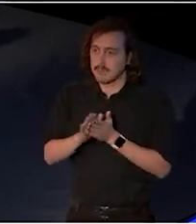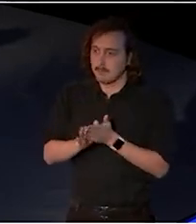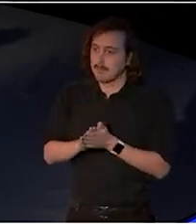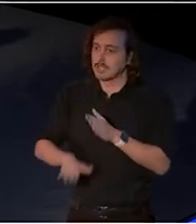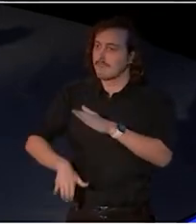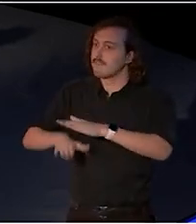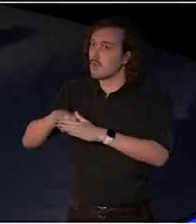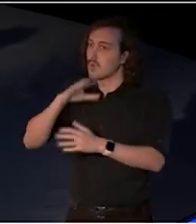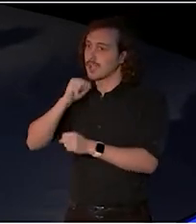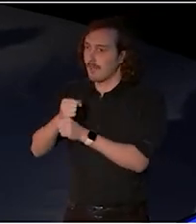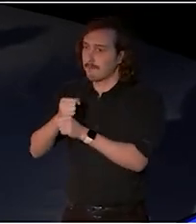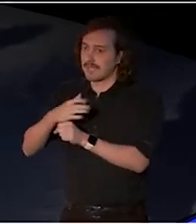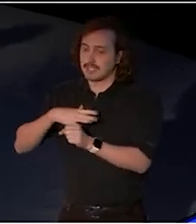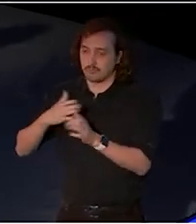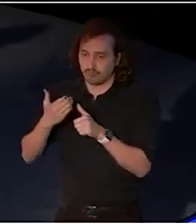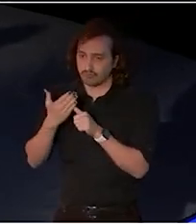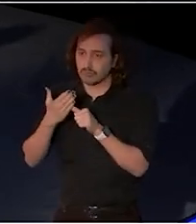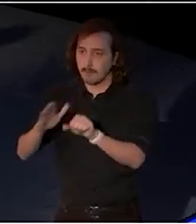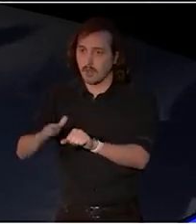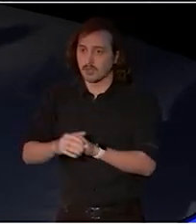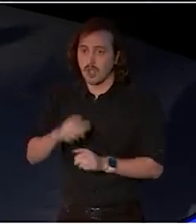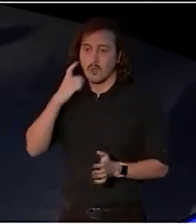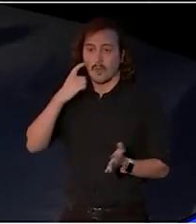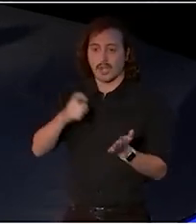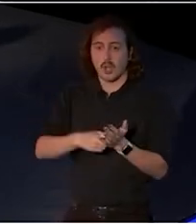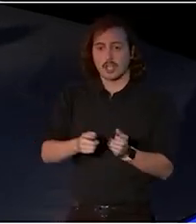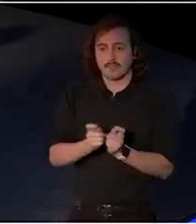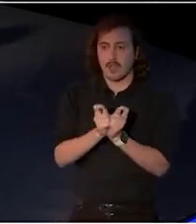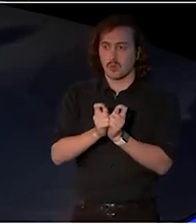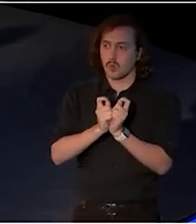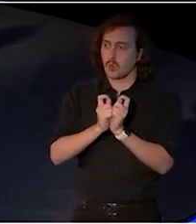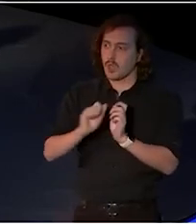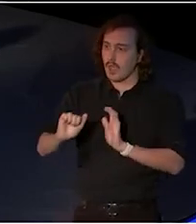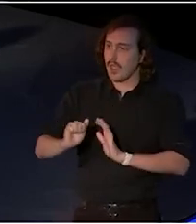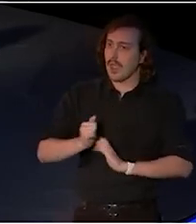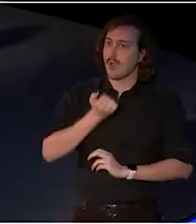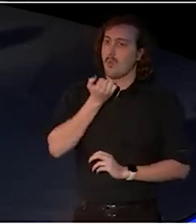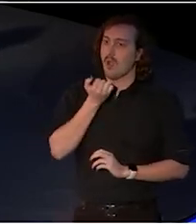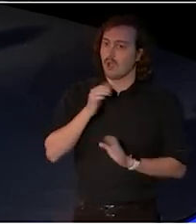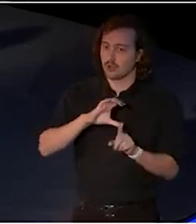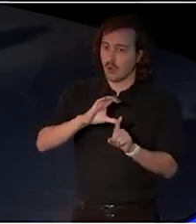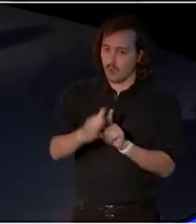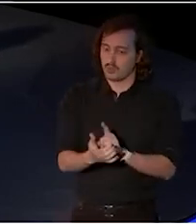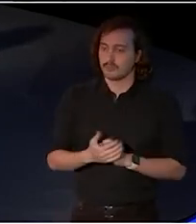it recognises the value of our culture and it acknowledges that creative